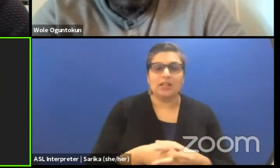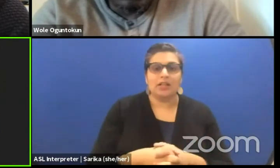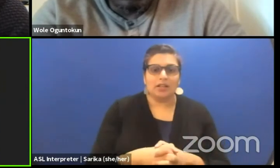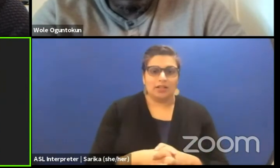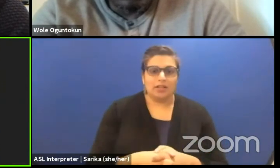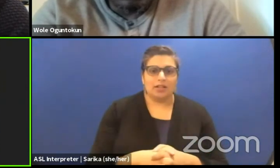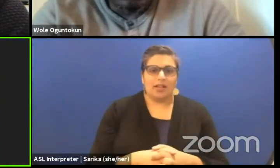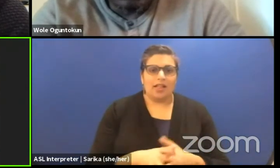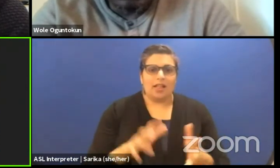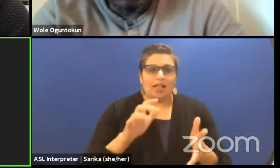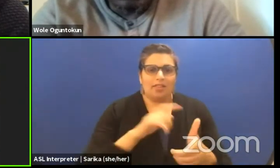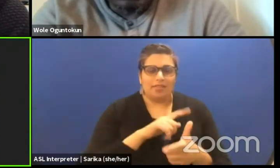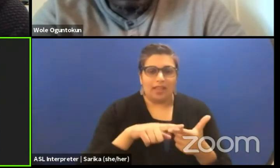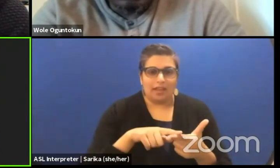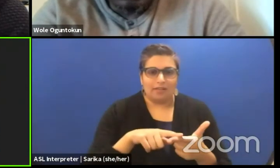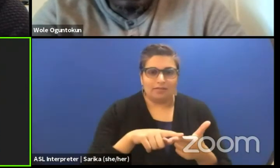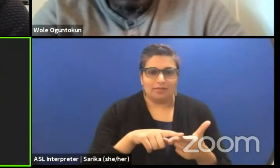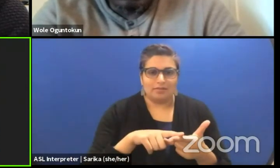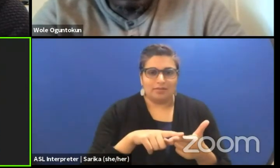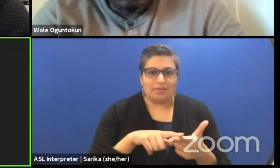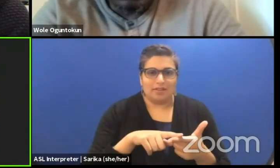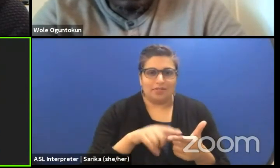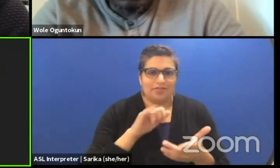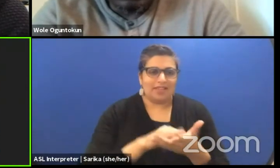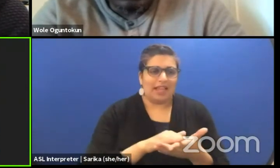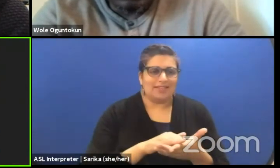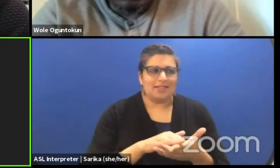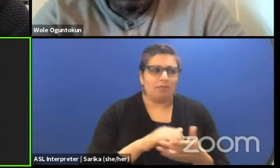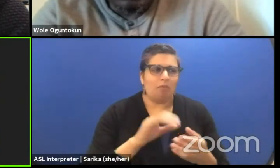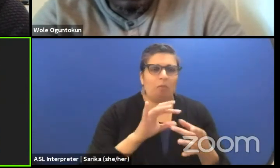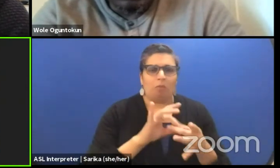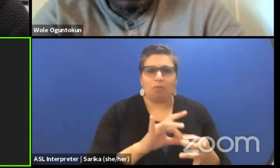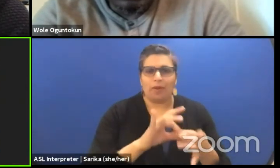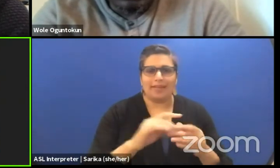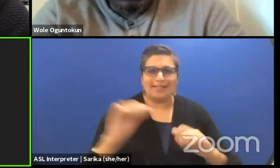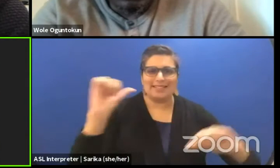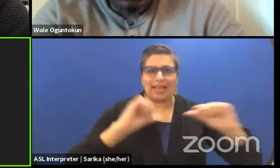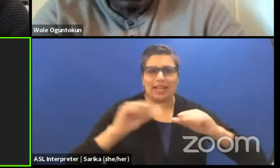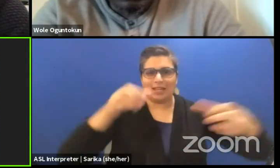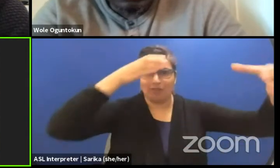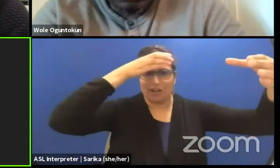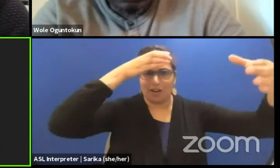it's about scientific knowledge sometimes and it's about a certain philosophical